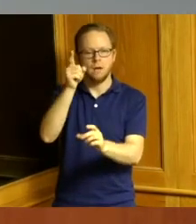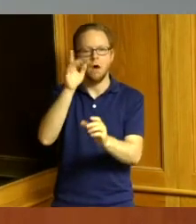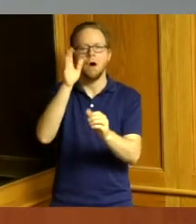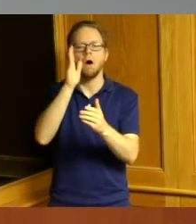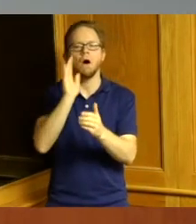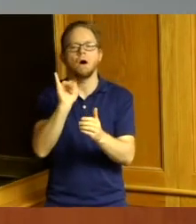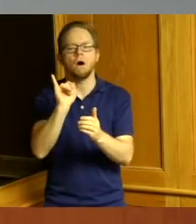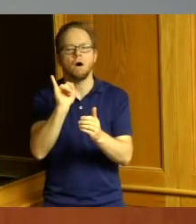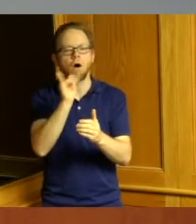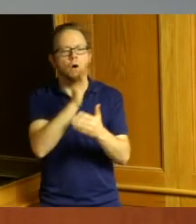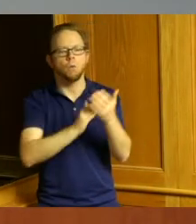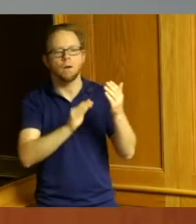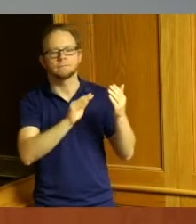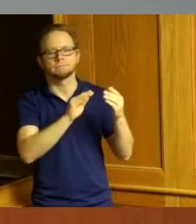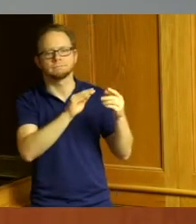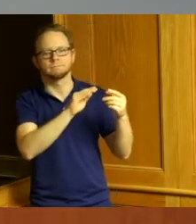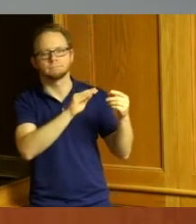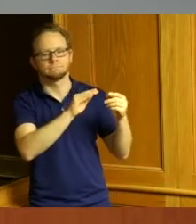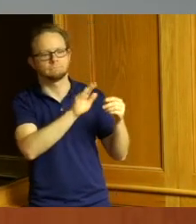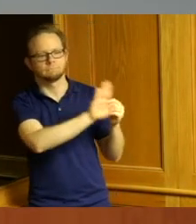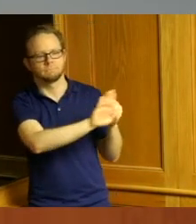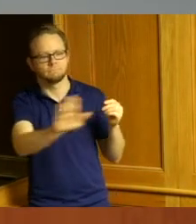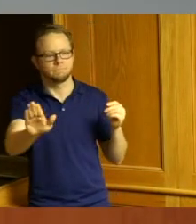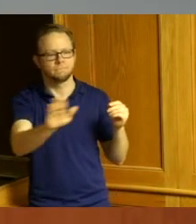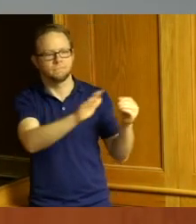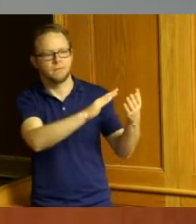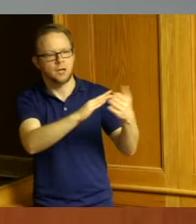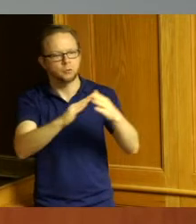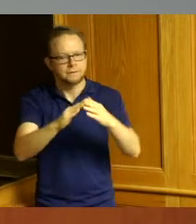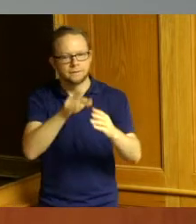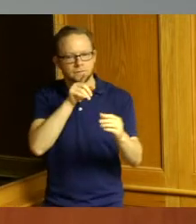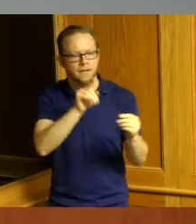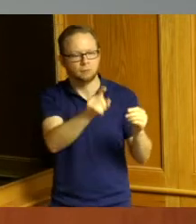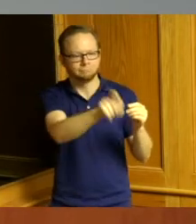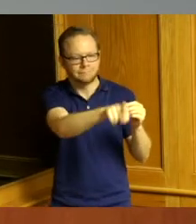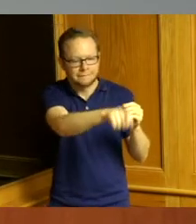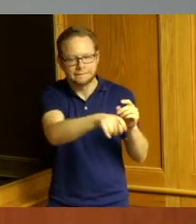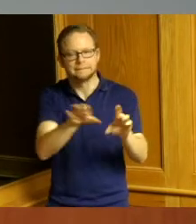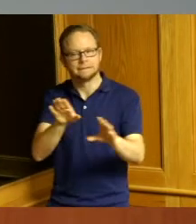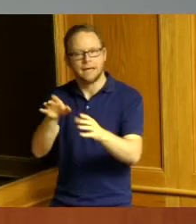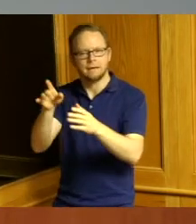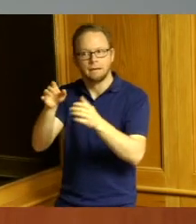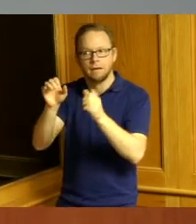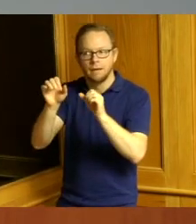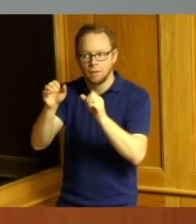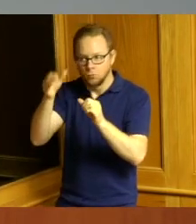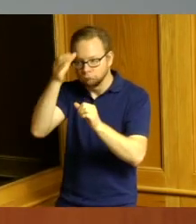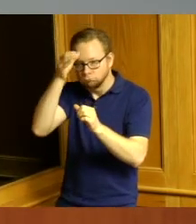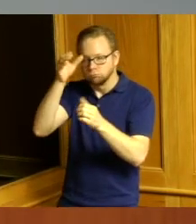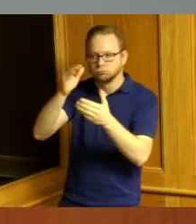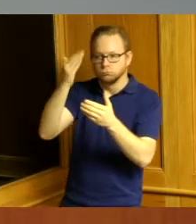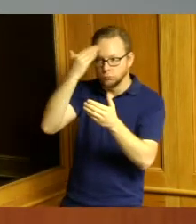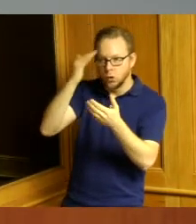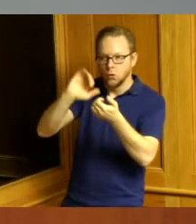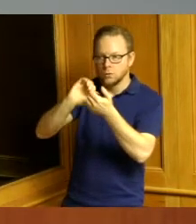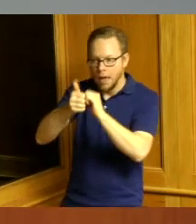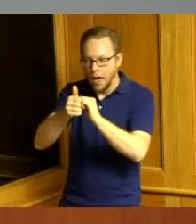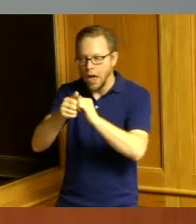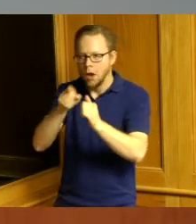to deliver to those individuals in their times of crisis so I am excited that you've been named